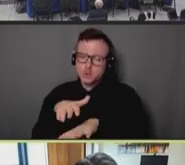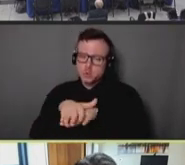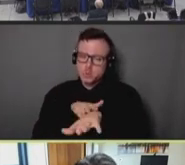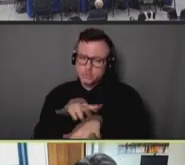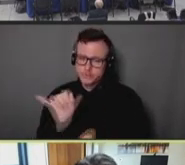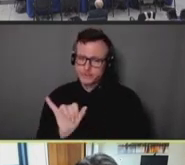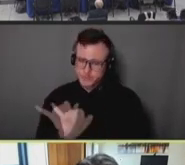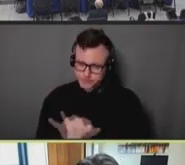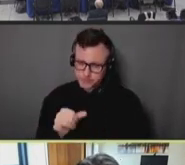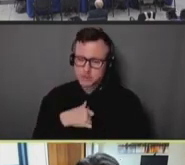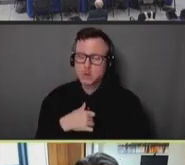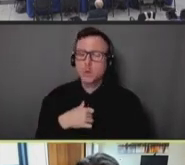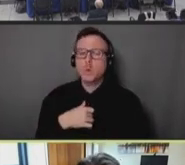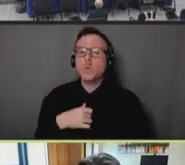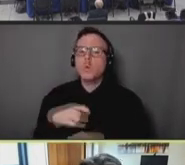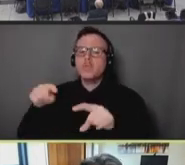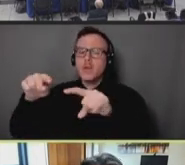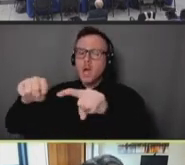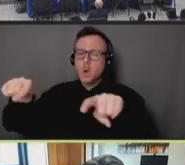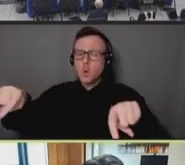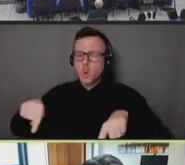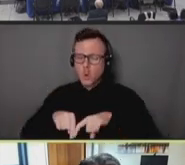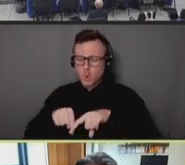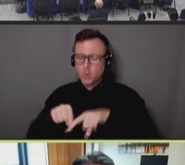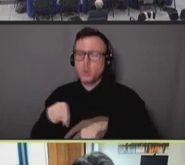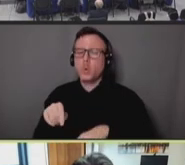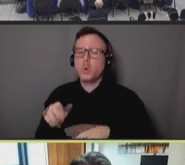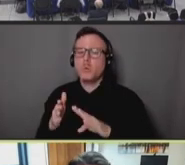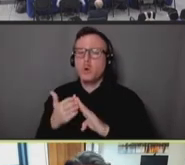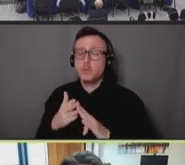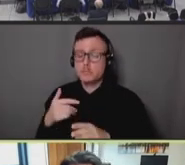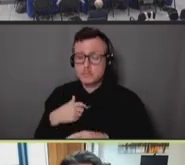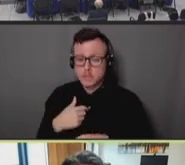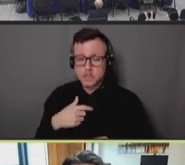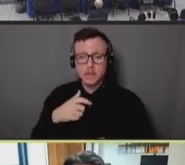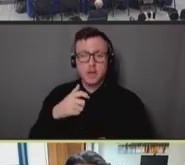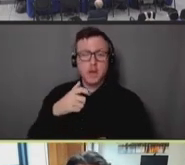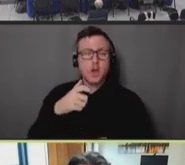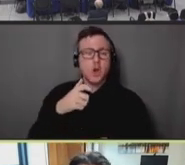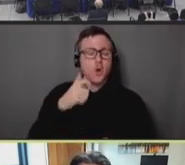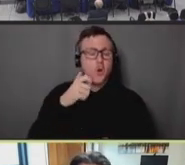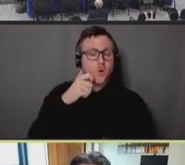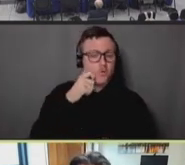the outer boroughs, as well, it correlates -- race and place are so tightly correlated in New York